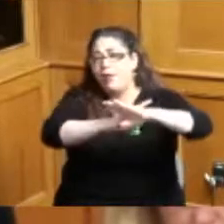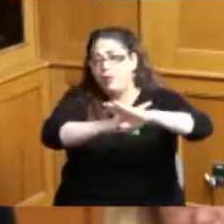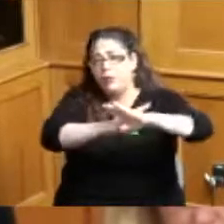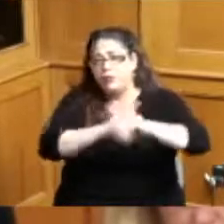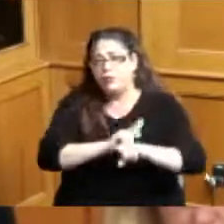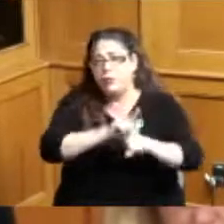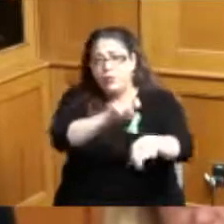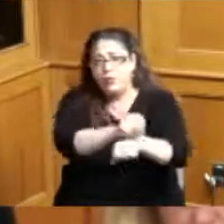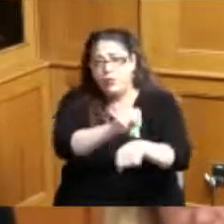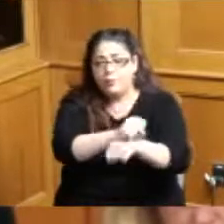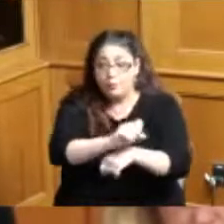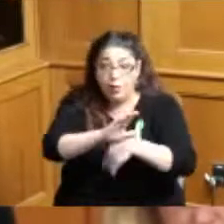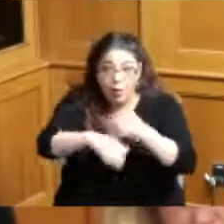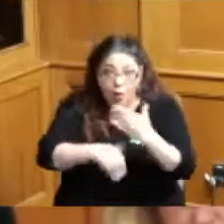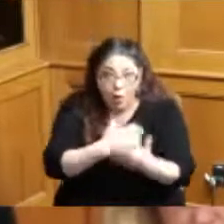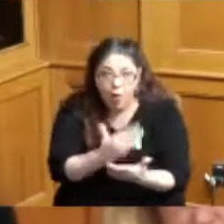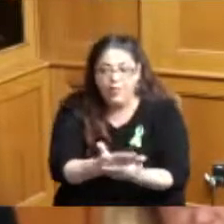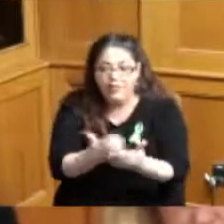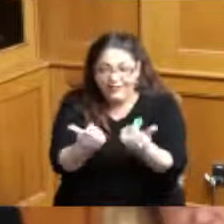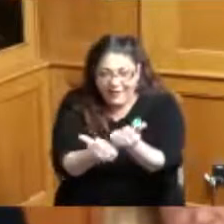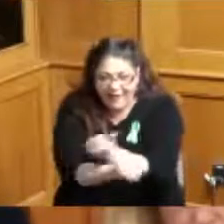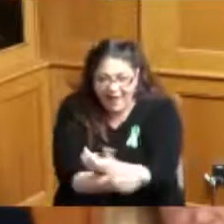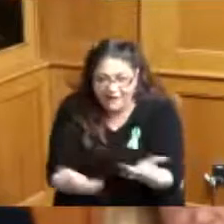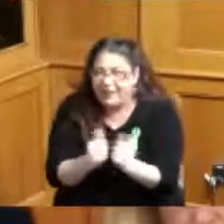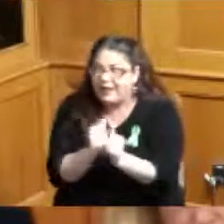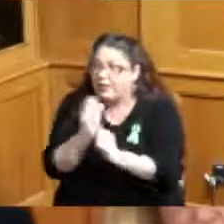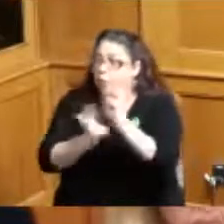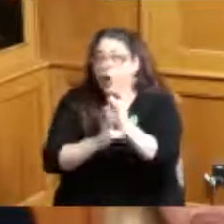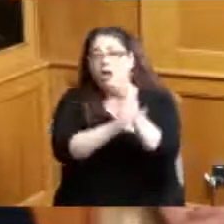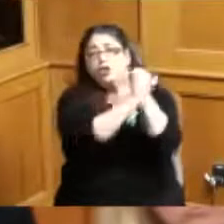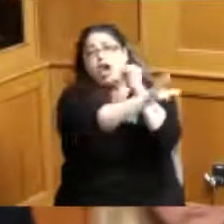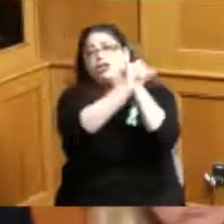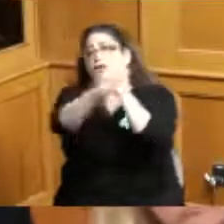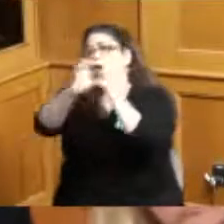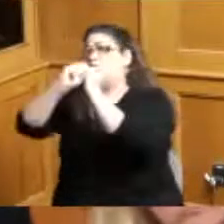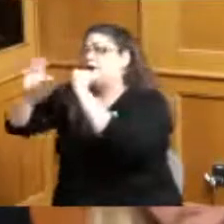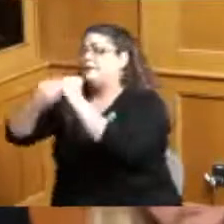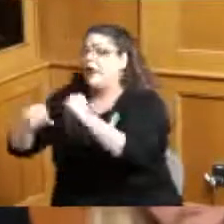development trainings and marketing campaigns in the world are not going to move the needle unless